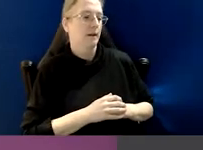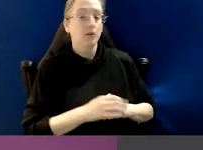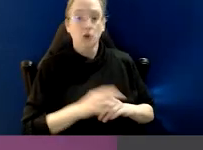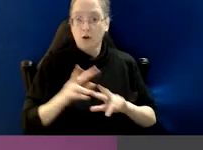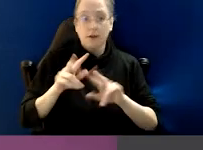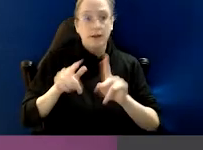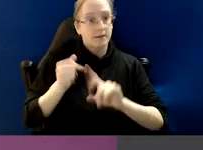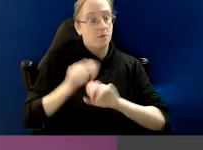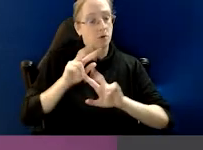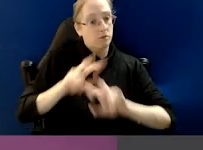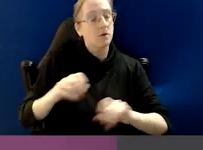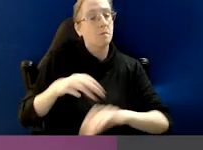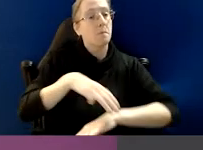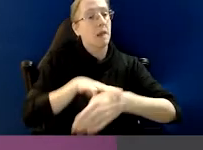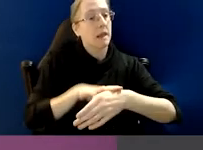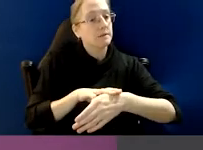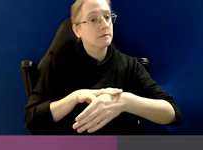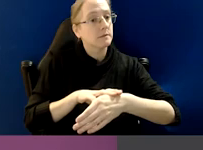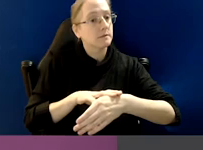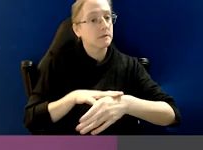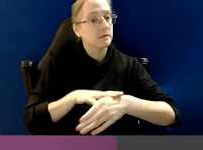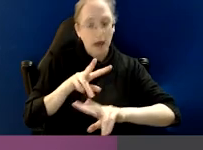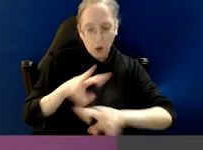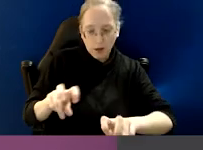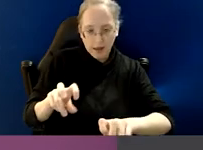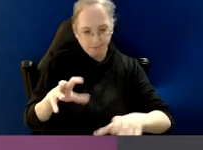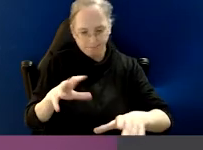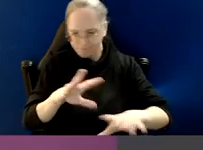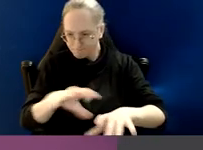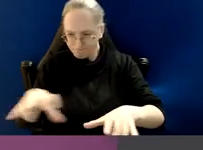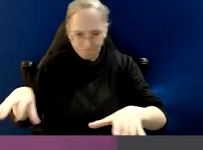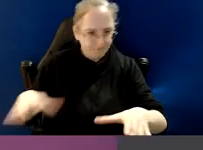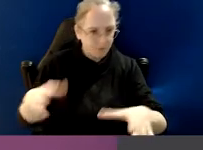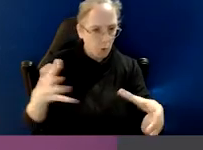looking at different police stations where there